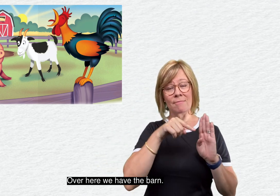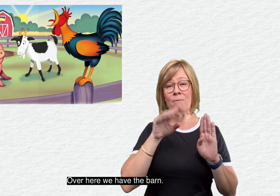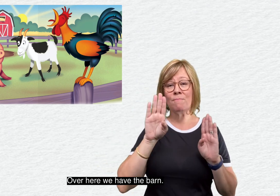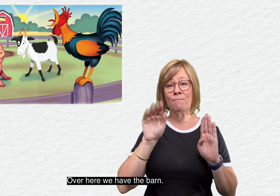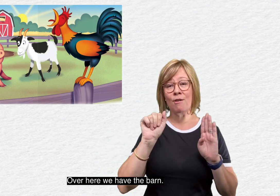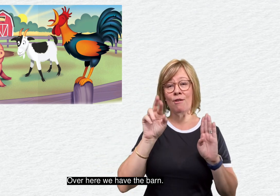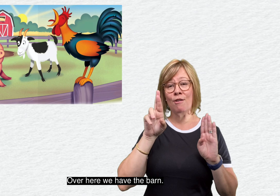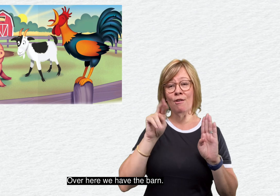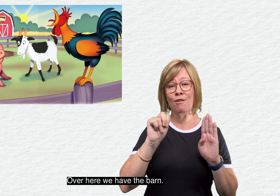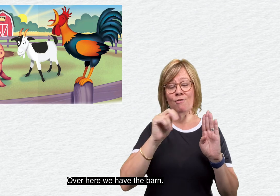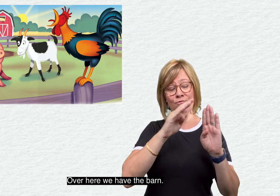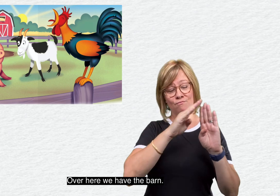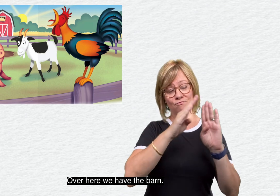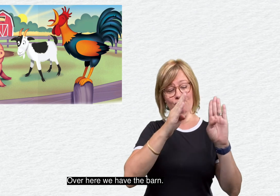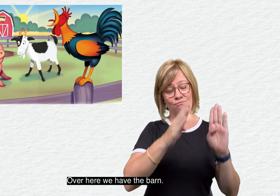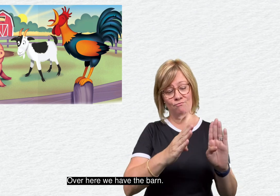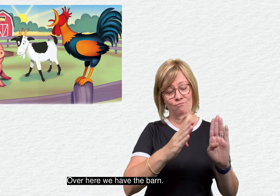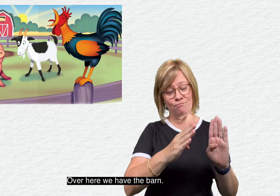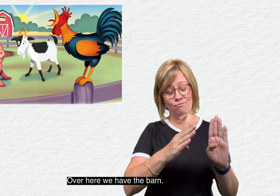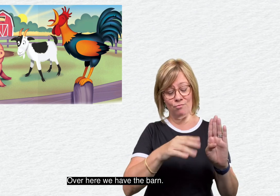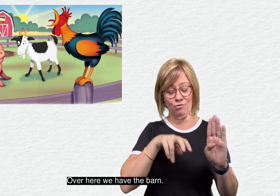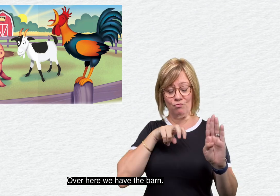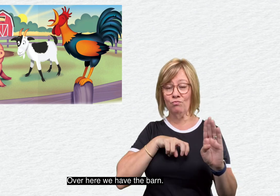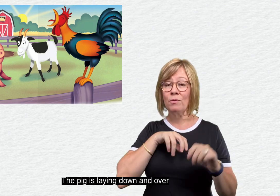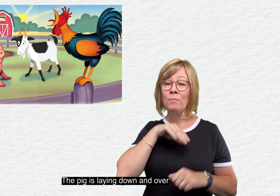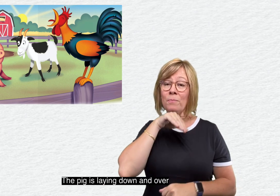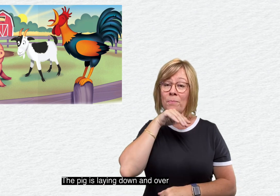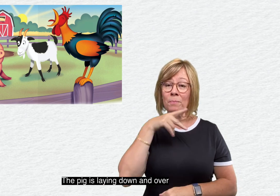Over here we have the barn.